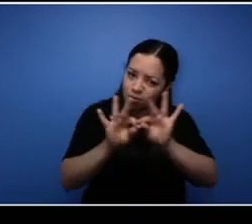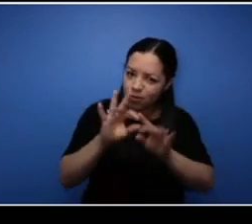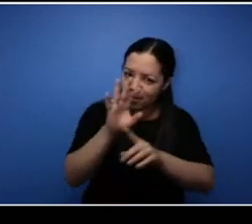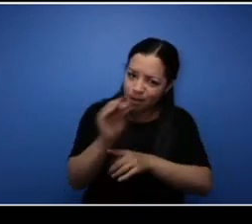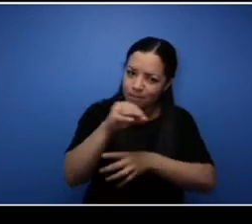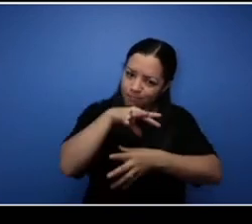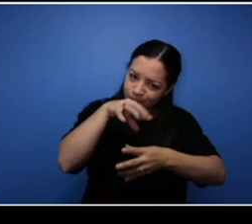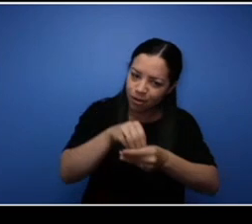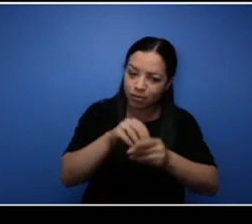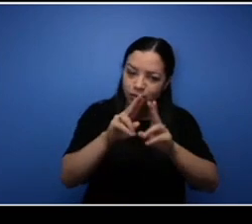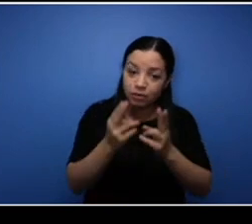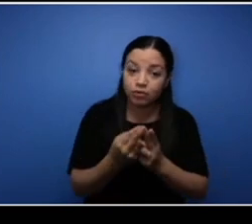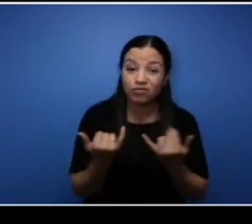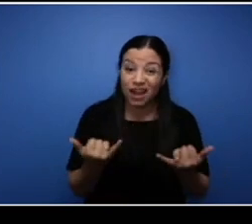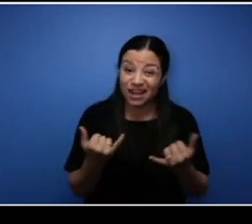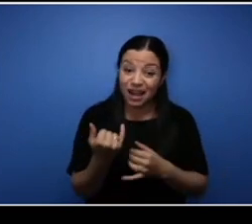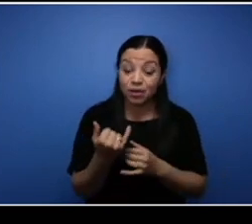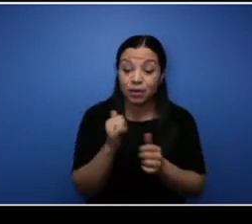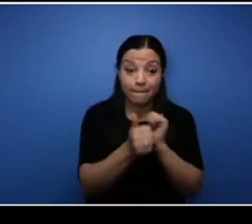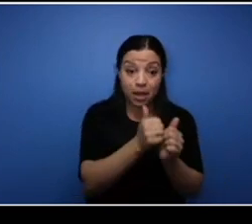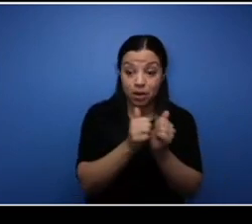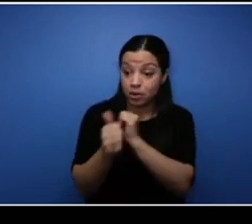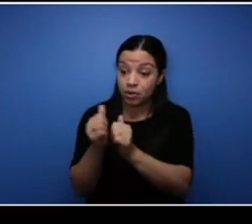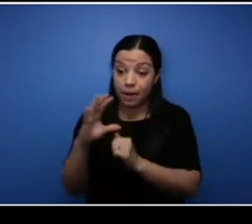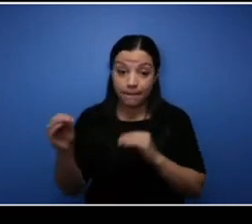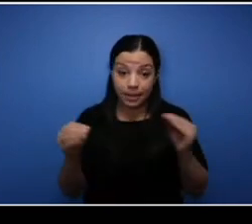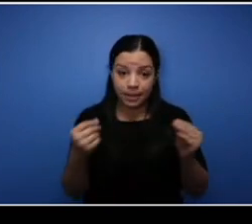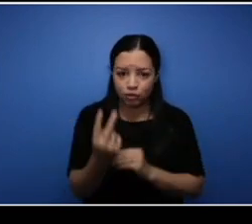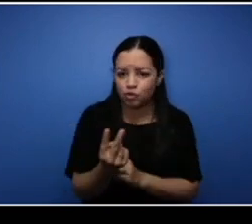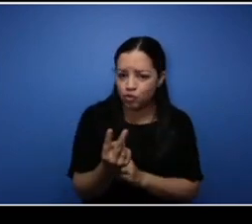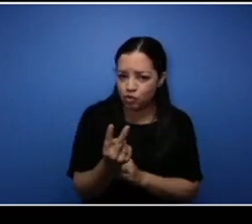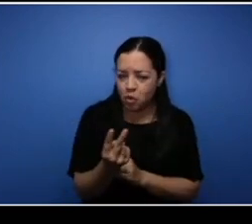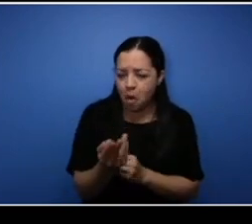two major players out there that are kind of similar to us but one of the good things